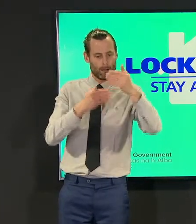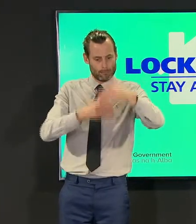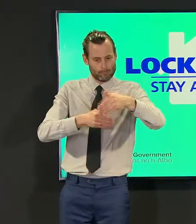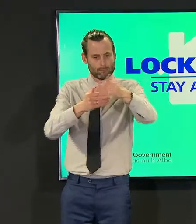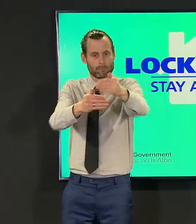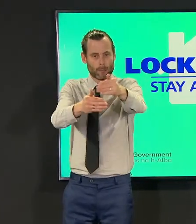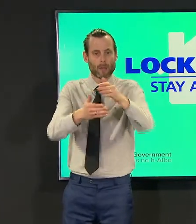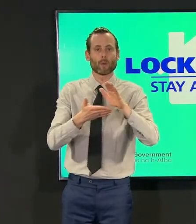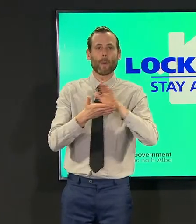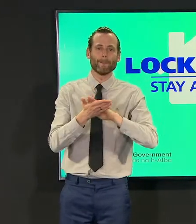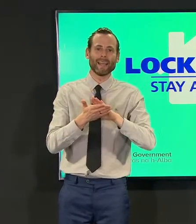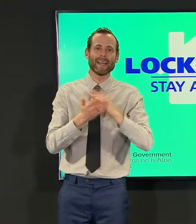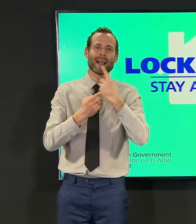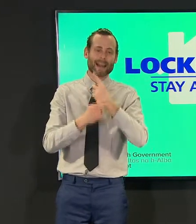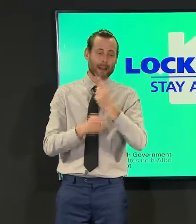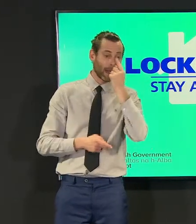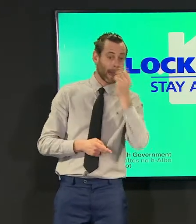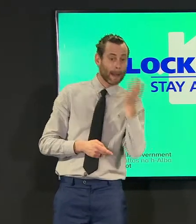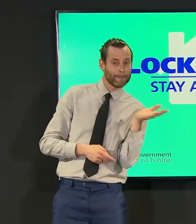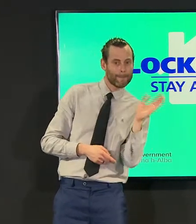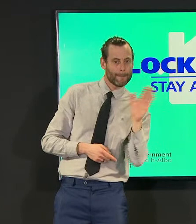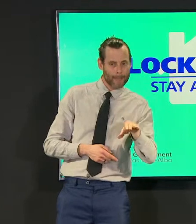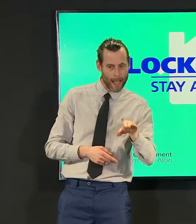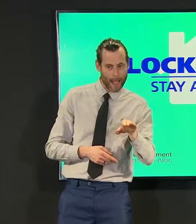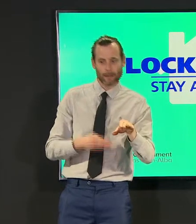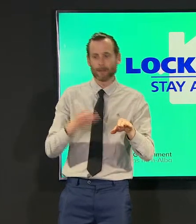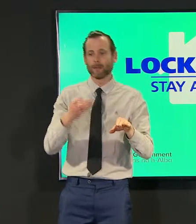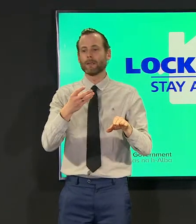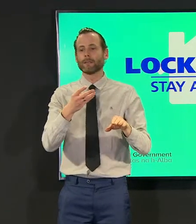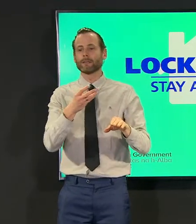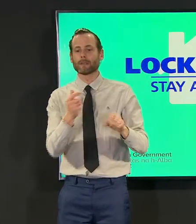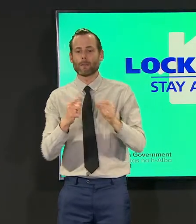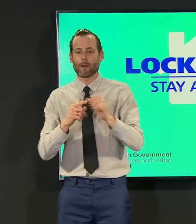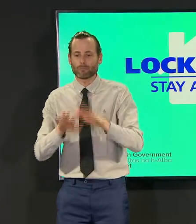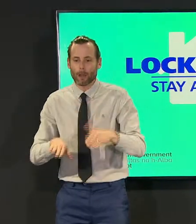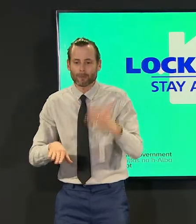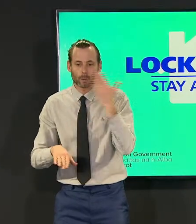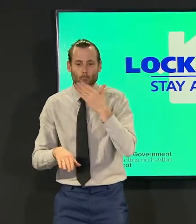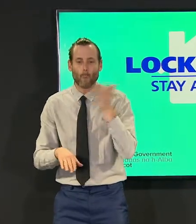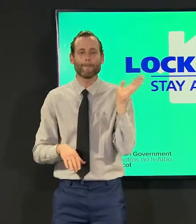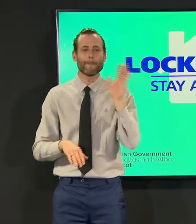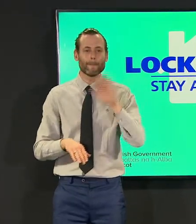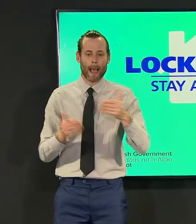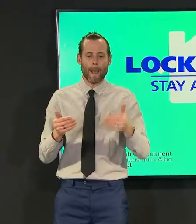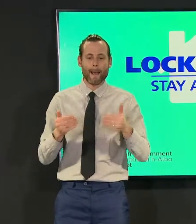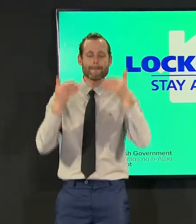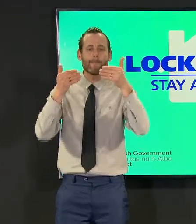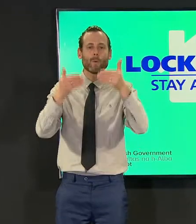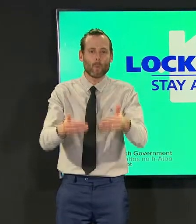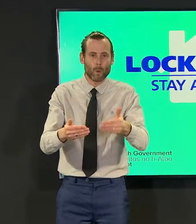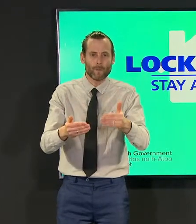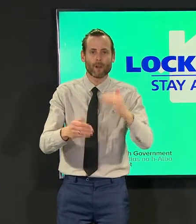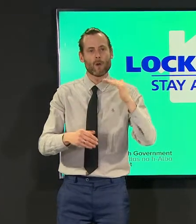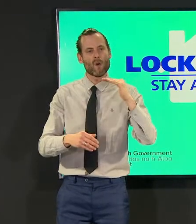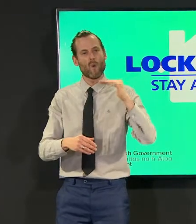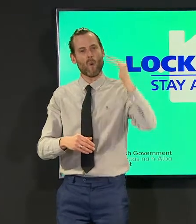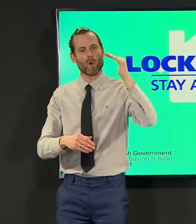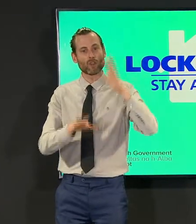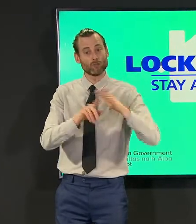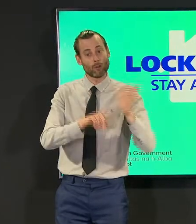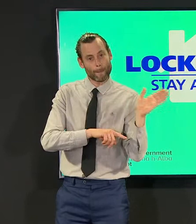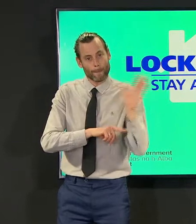reopening in early years some of primary very small number in senior phase and secondary that